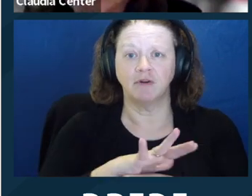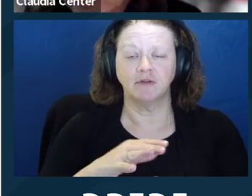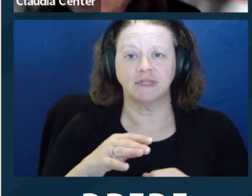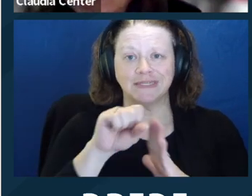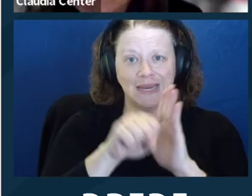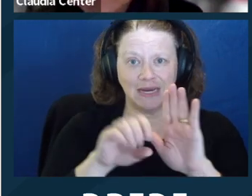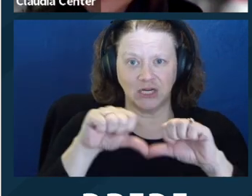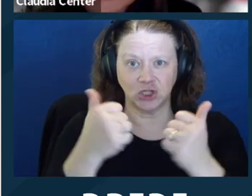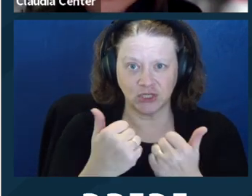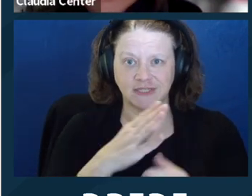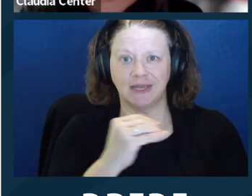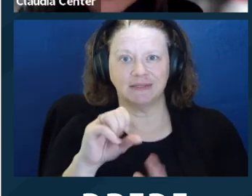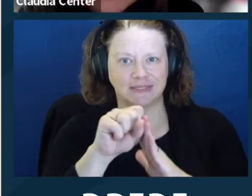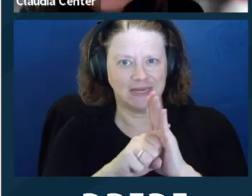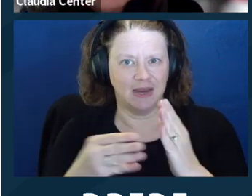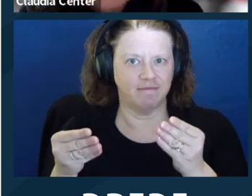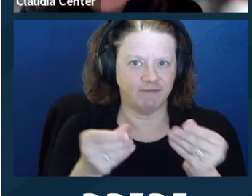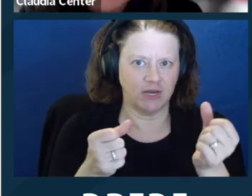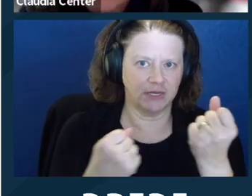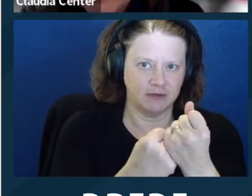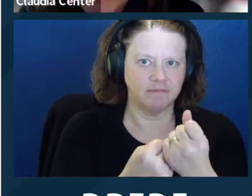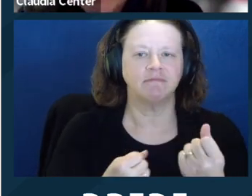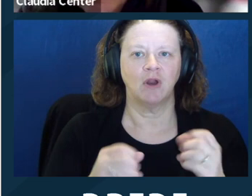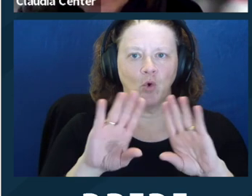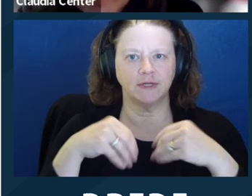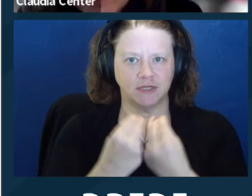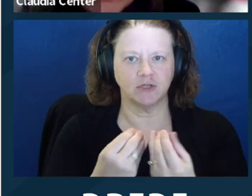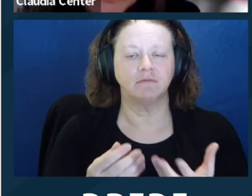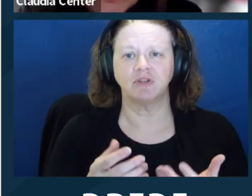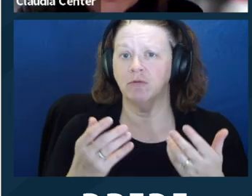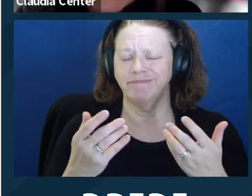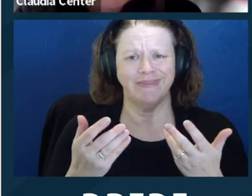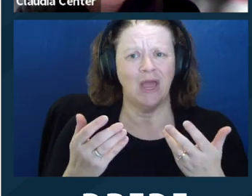state funded entities. So pretty much everyone should be covered